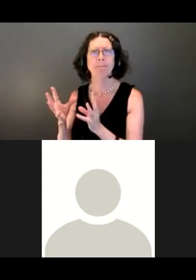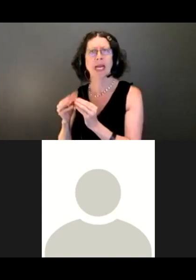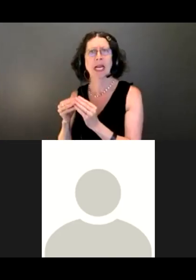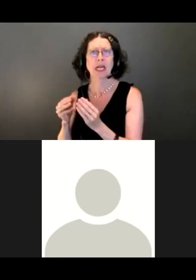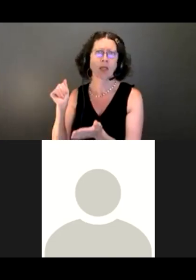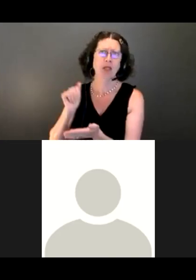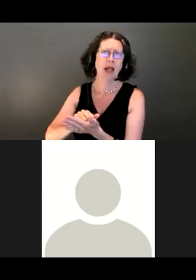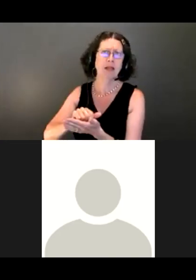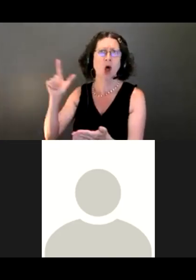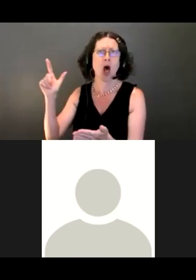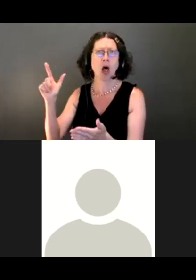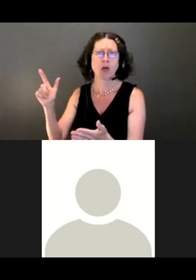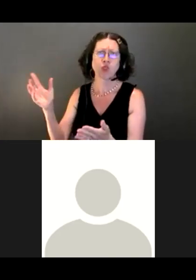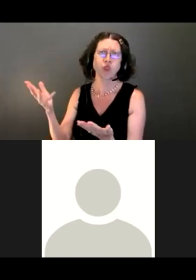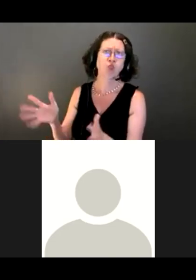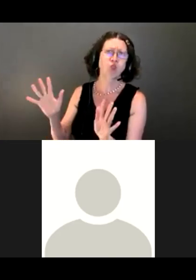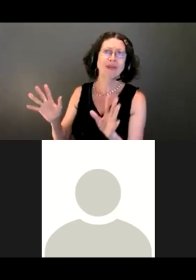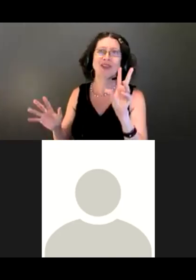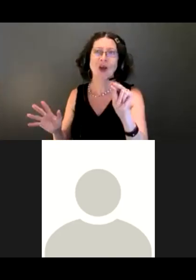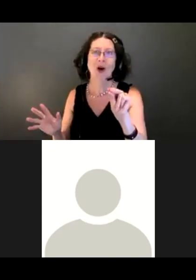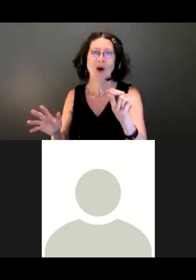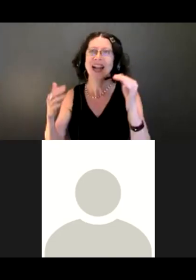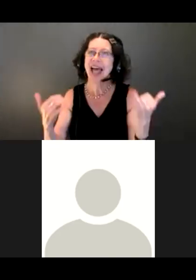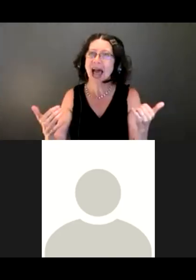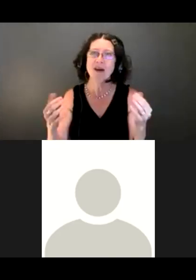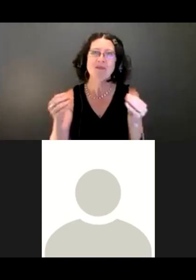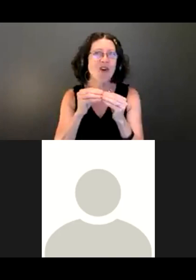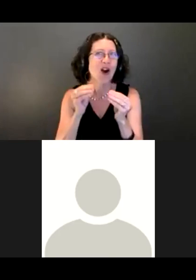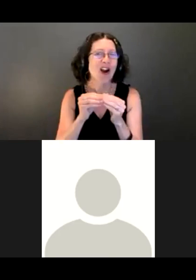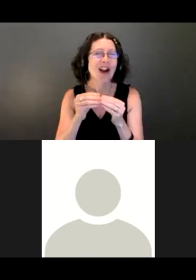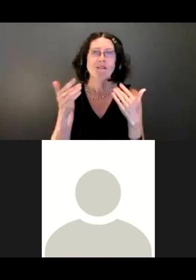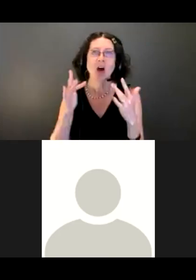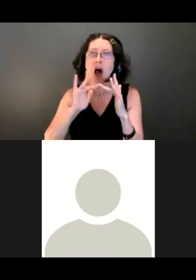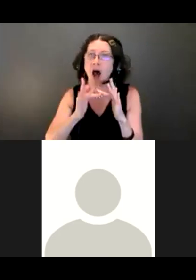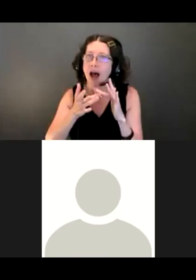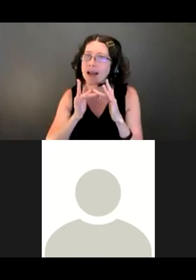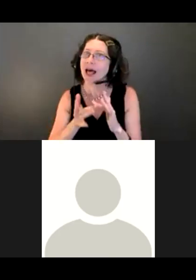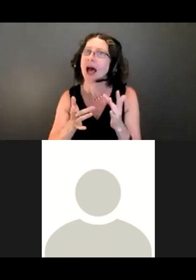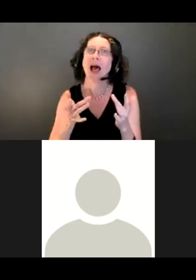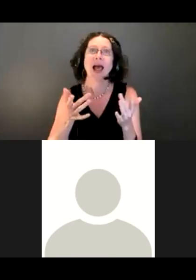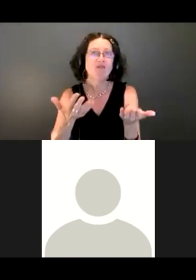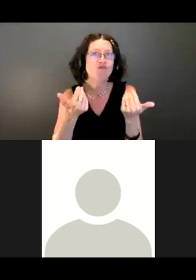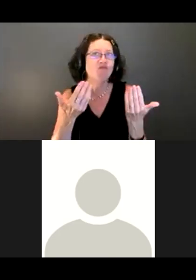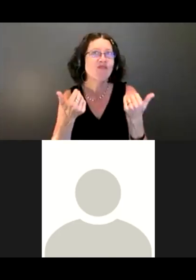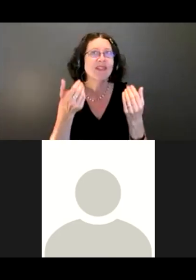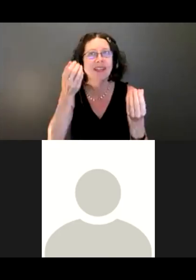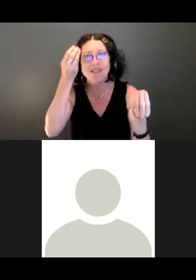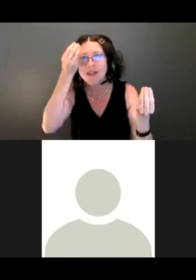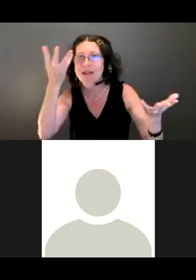We have an online open house and virtual tour. My wonderful intern Madeleine, who's with us tonight, created